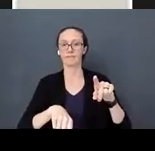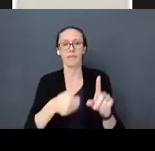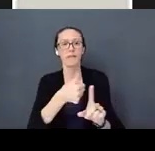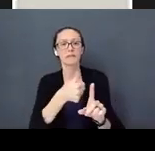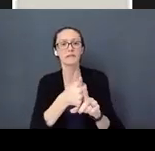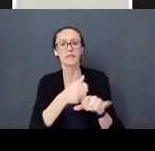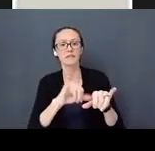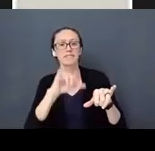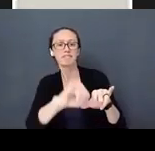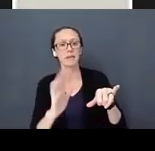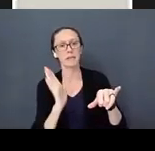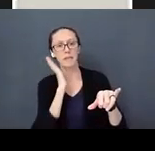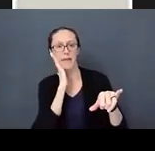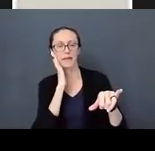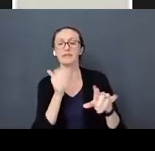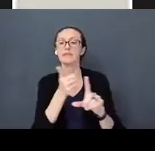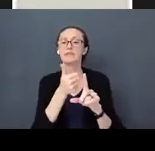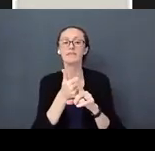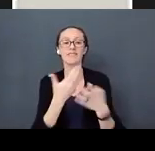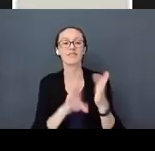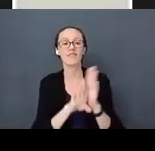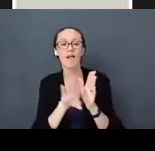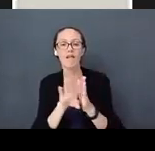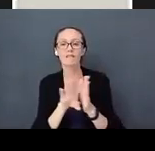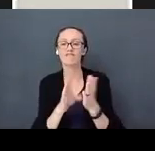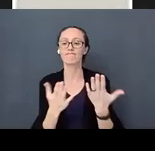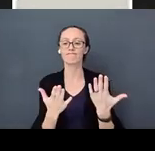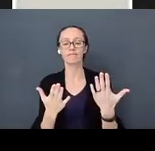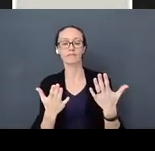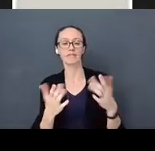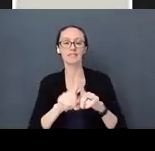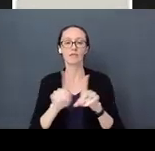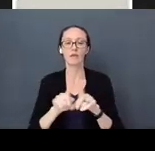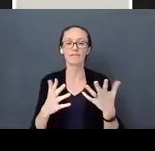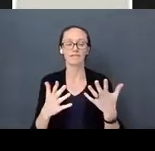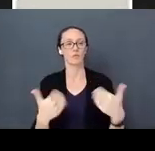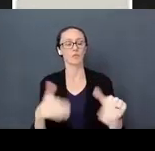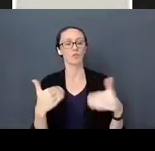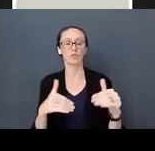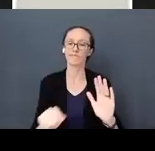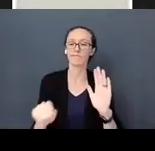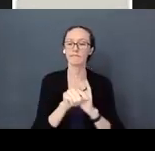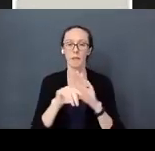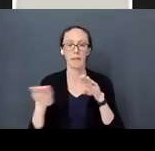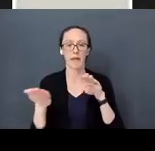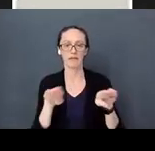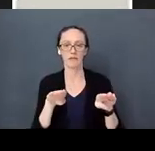and had developed a series of negative behaviors that provided them some sort of stimulation.